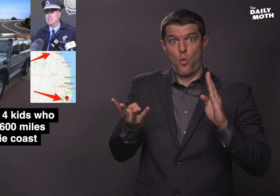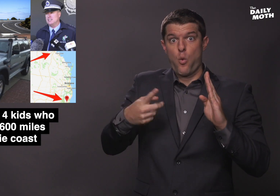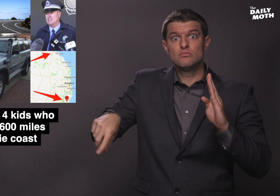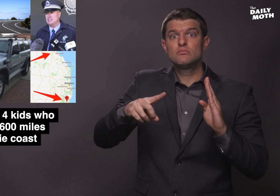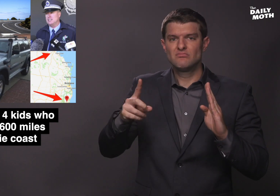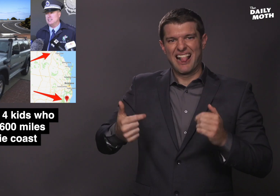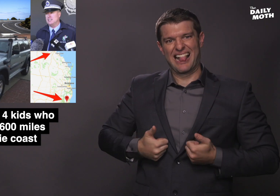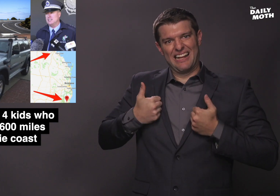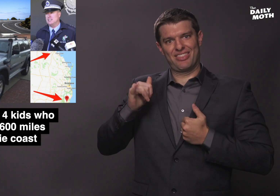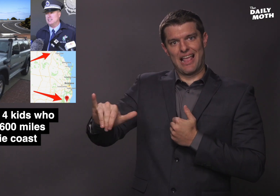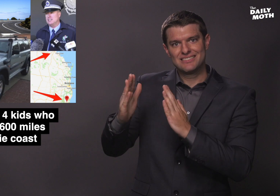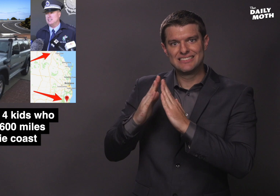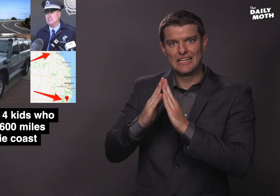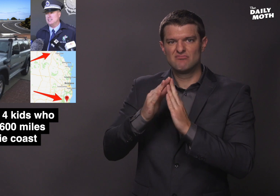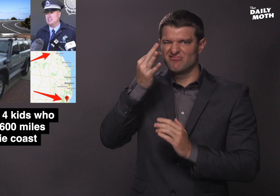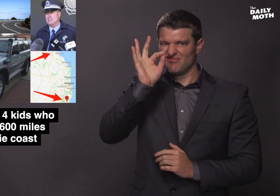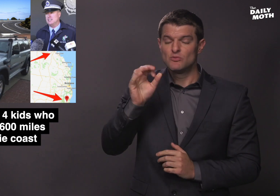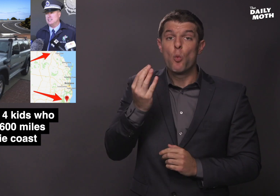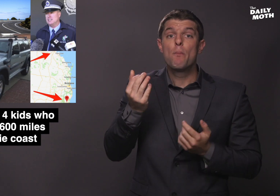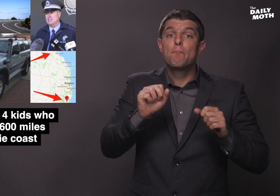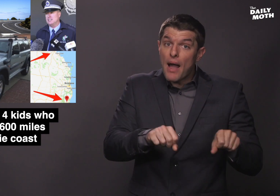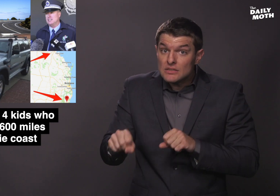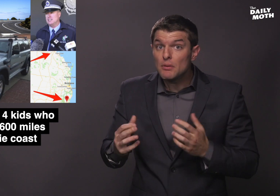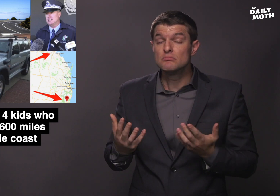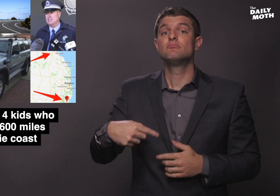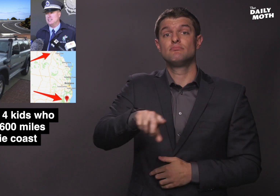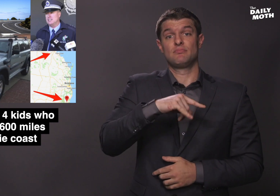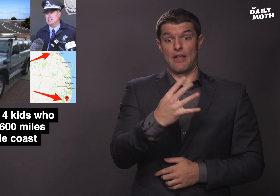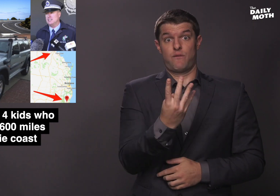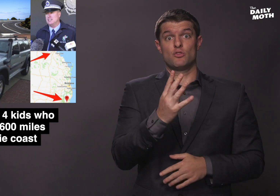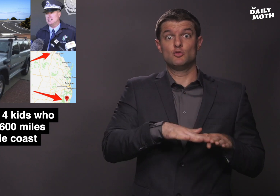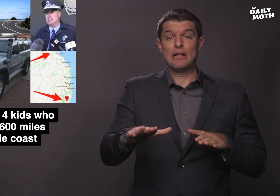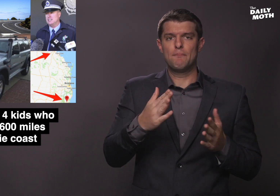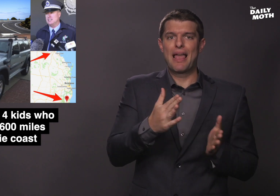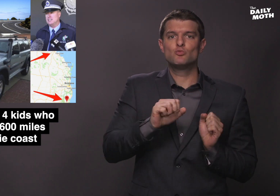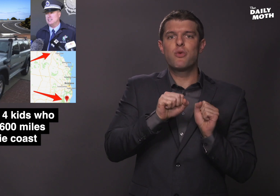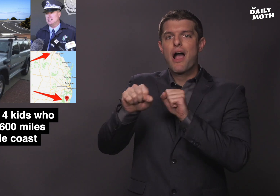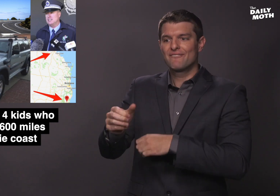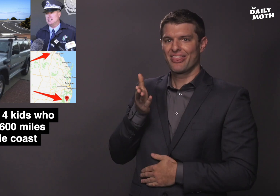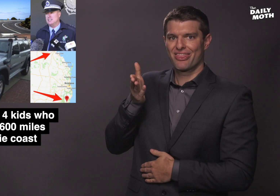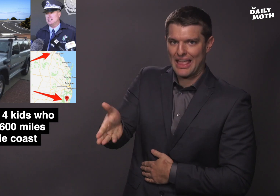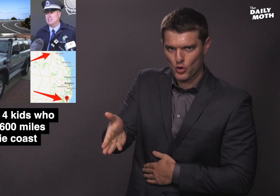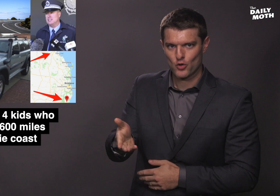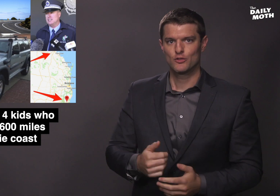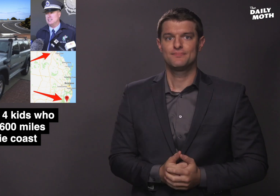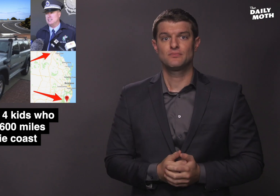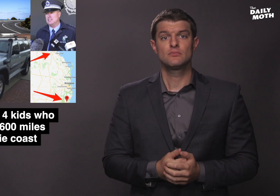the children lives so police have said it is possible, they were driving there.